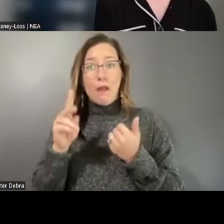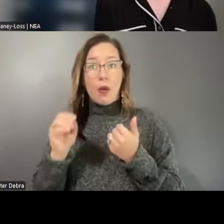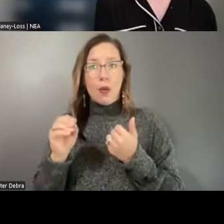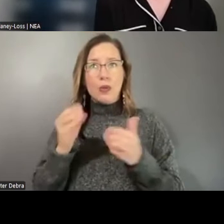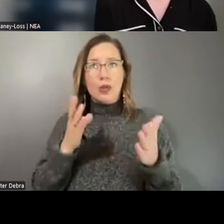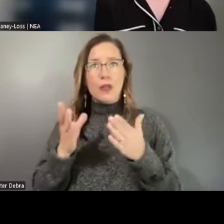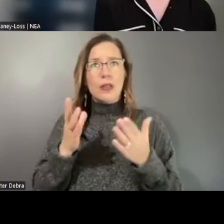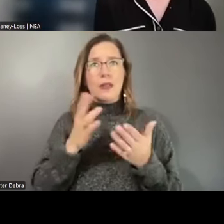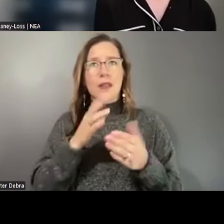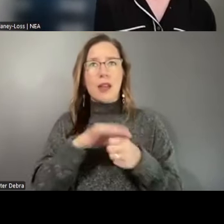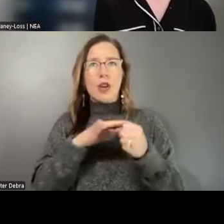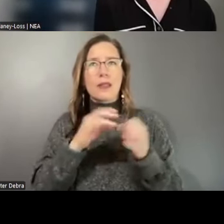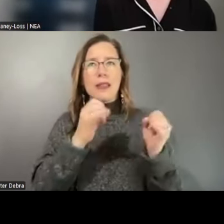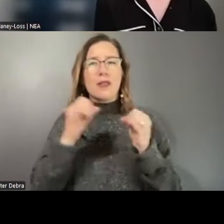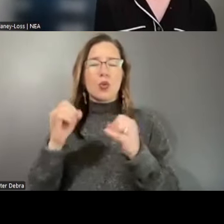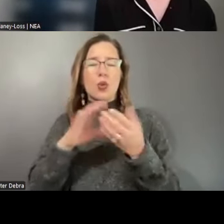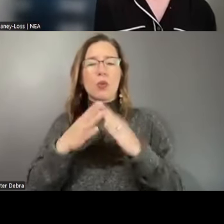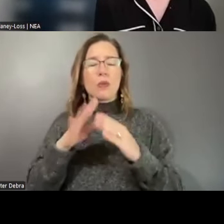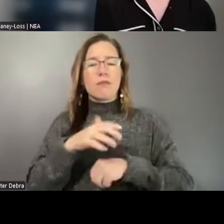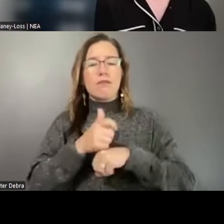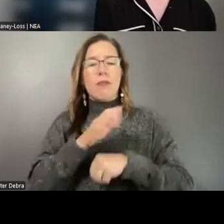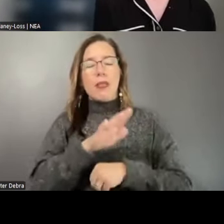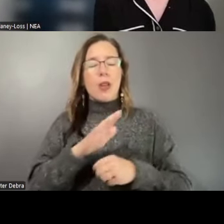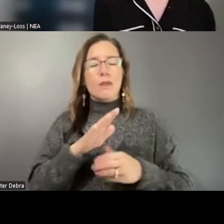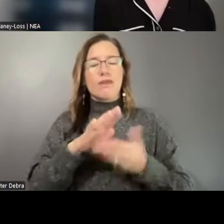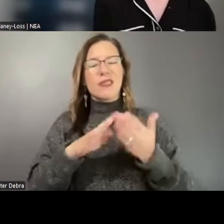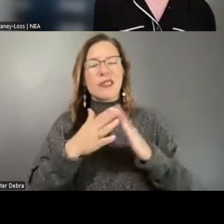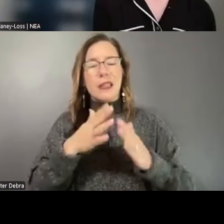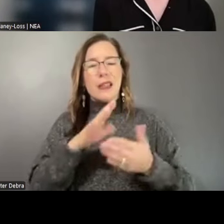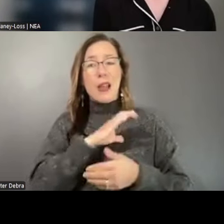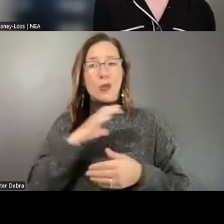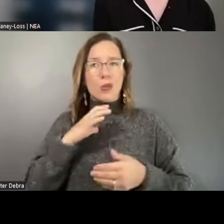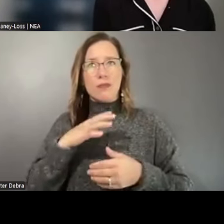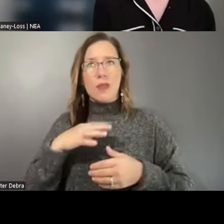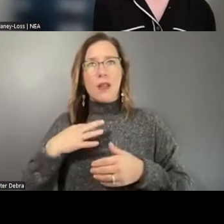now setting up within their city government arts councils, whether they're volunteers or appointed,